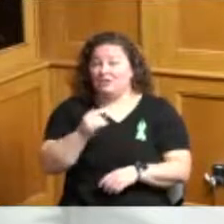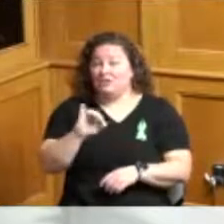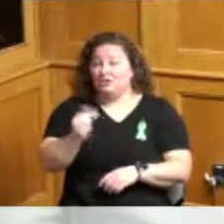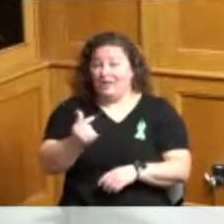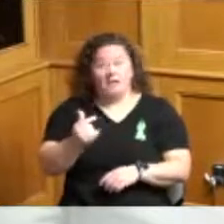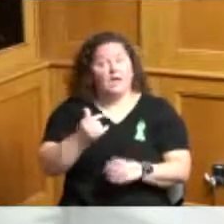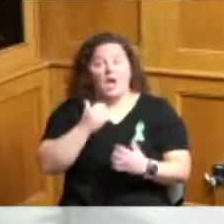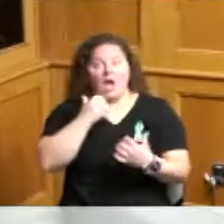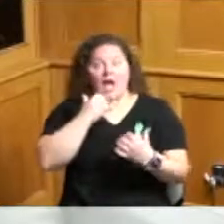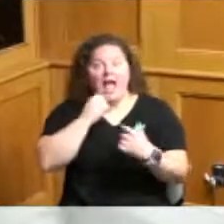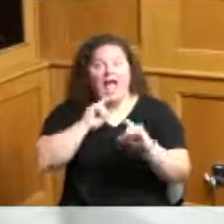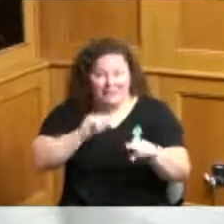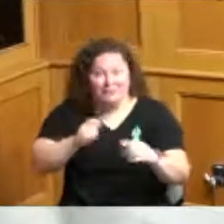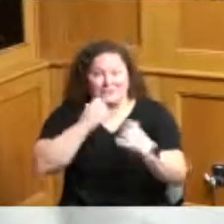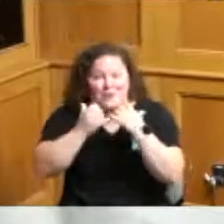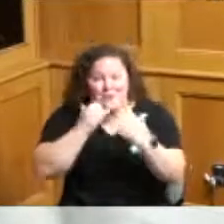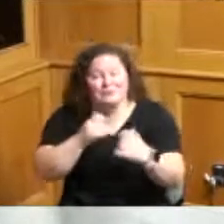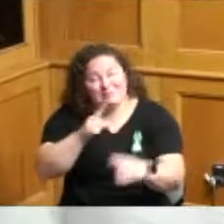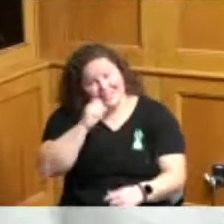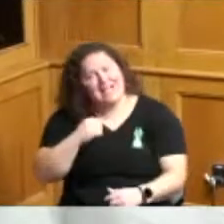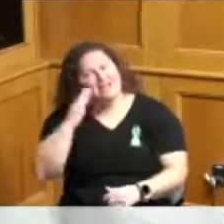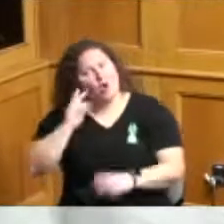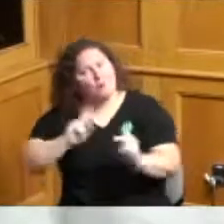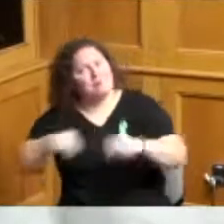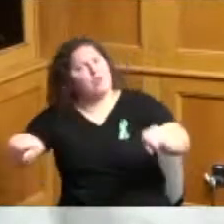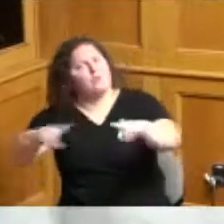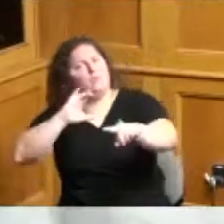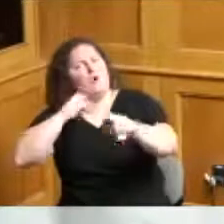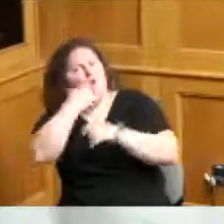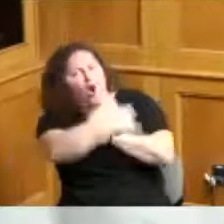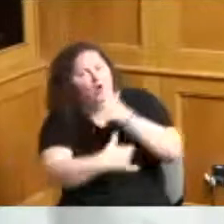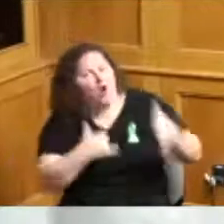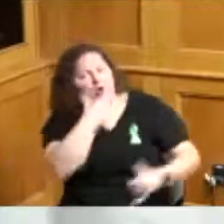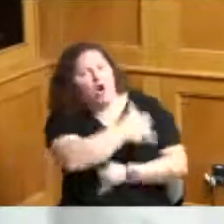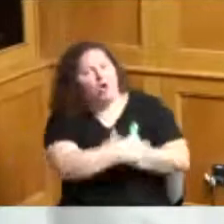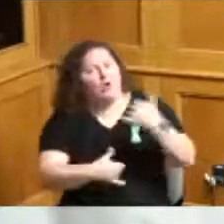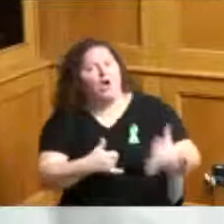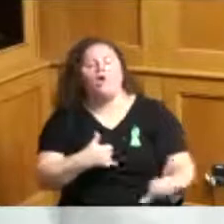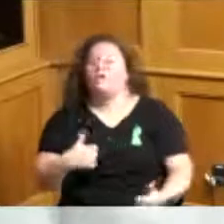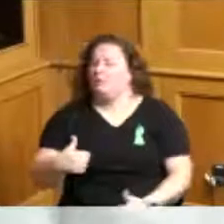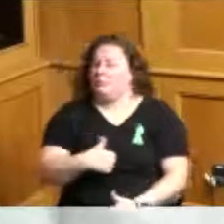to be calling like crazy and we will be getting a report or I'll ask this so the Administrator